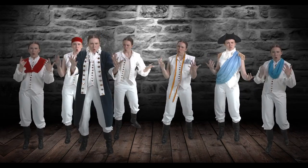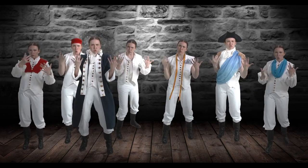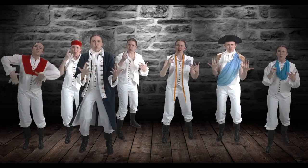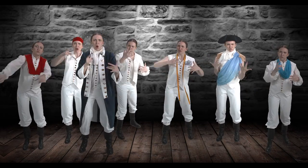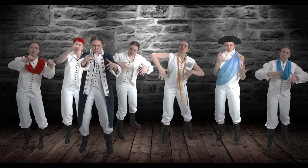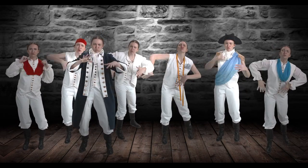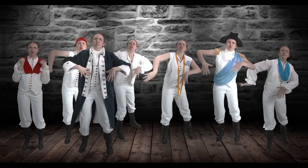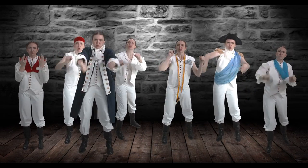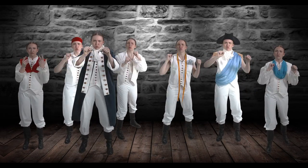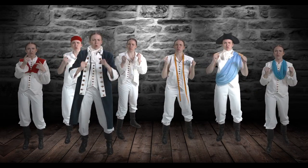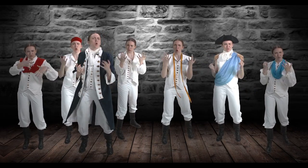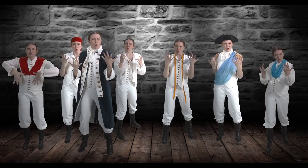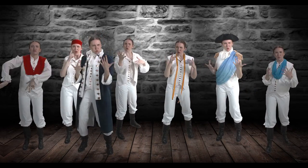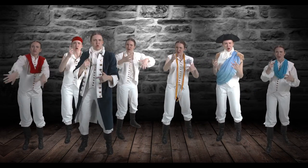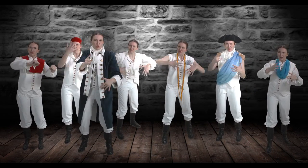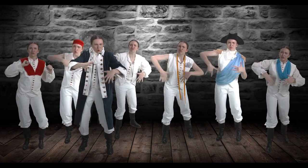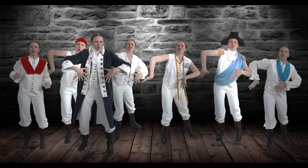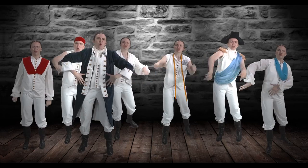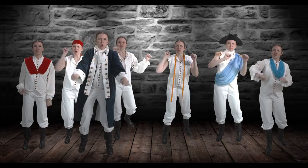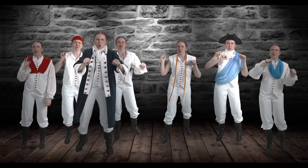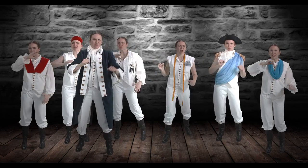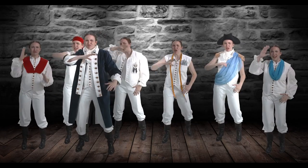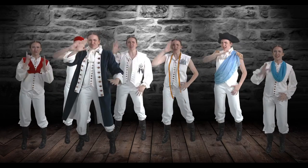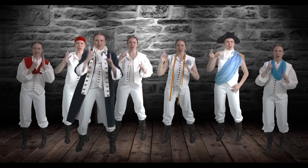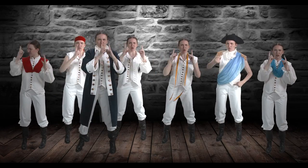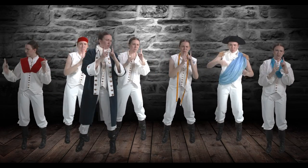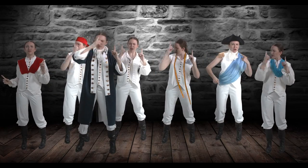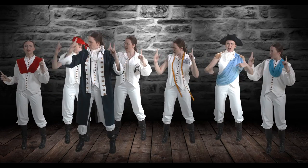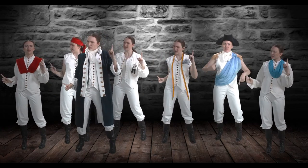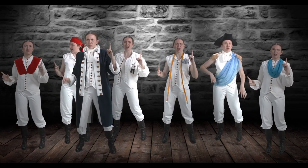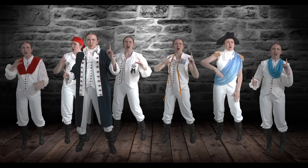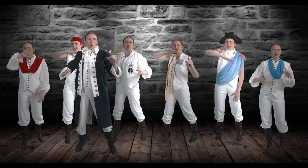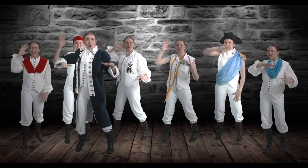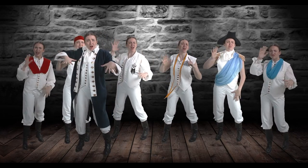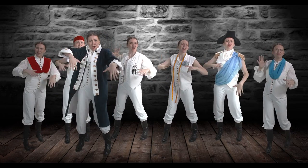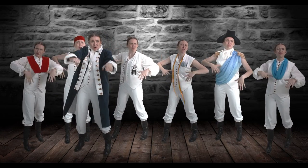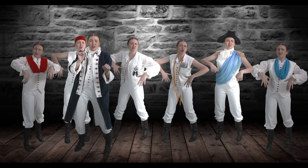wings for you) You could never back down, you never learned